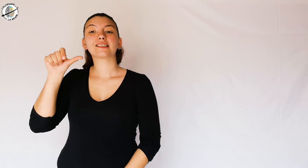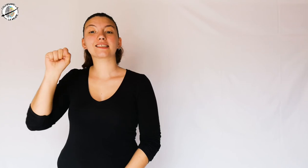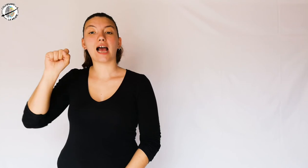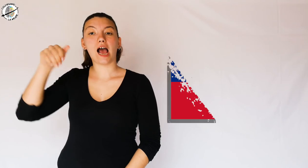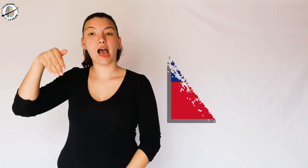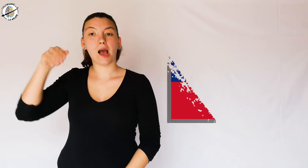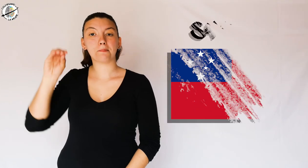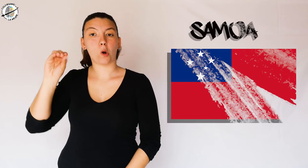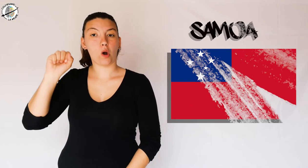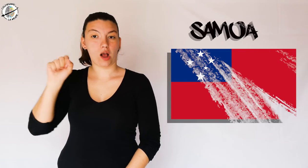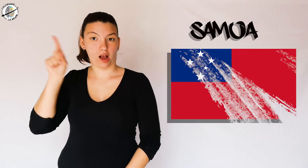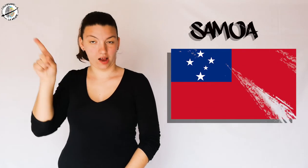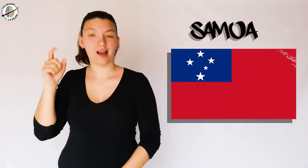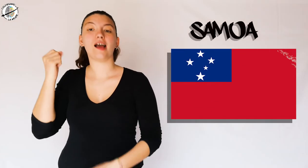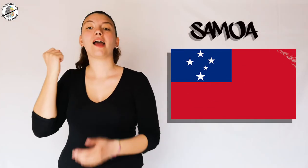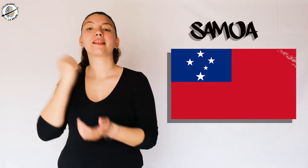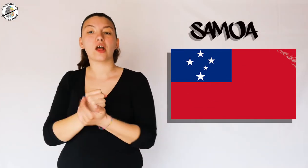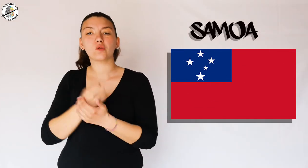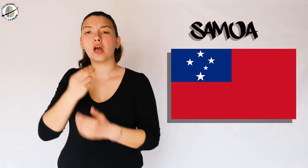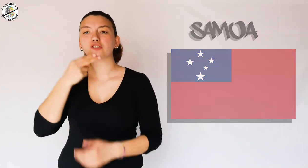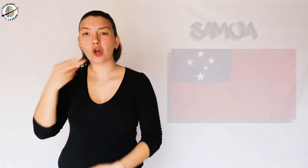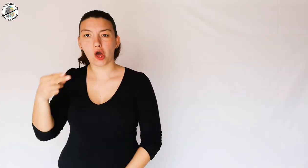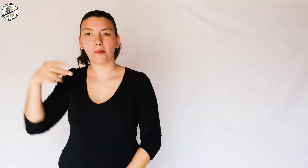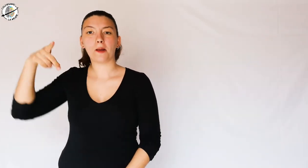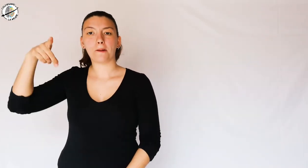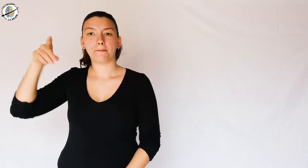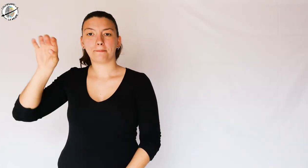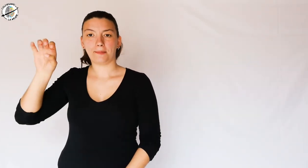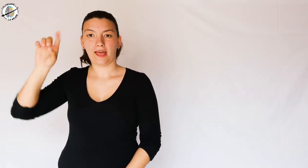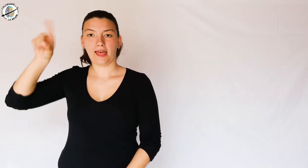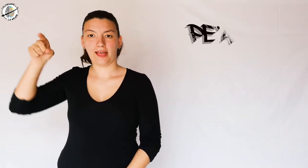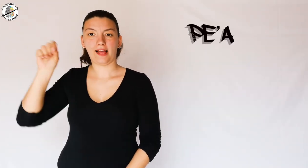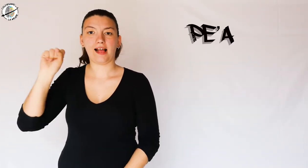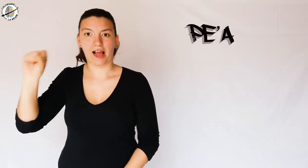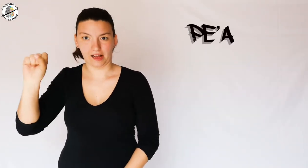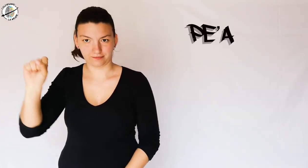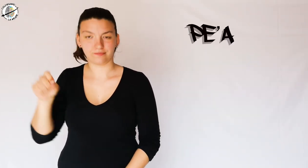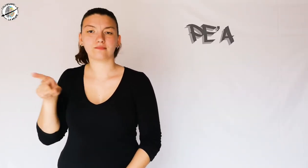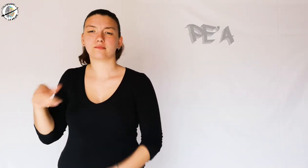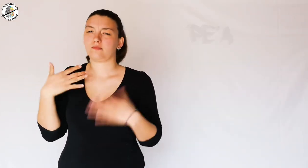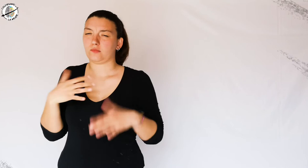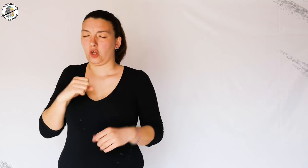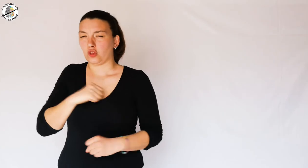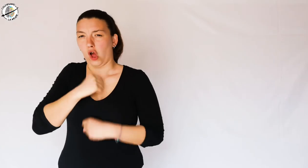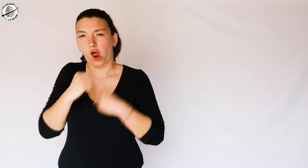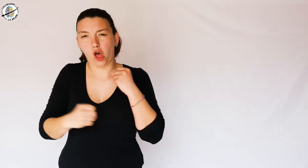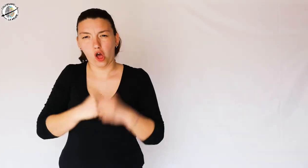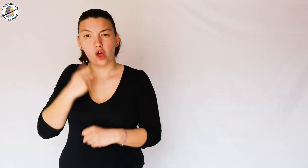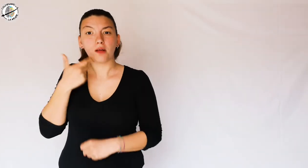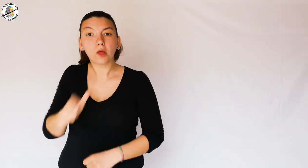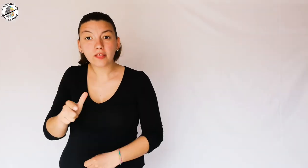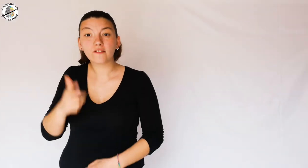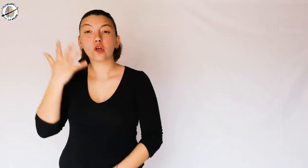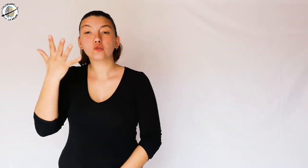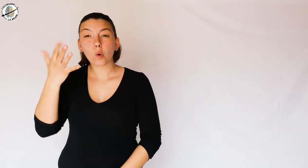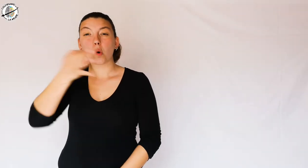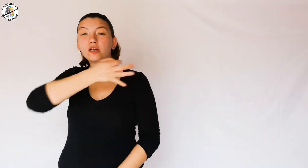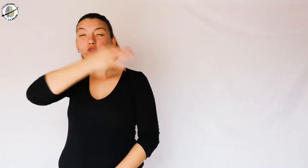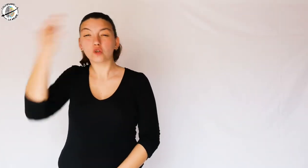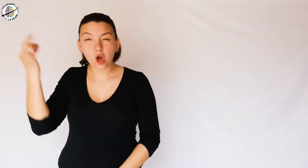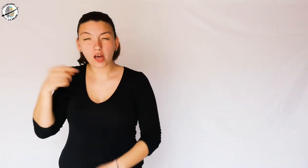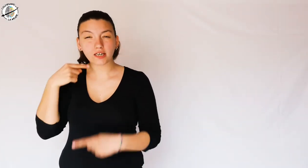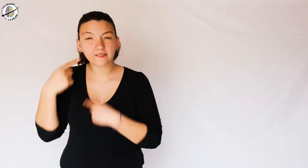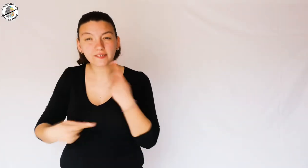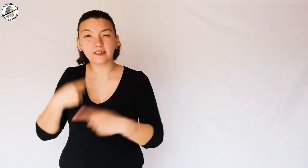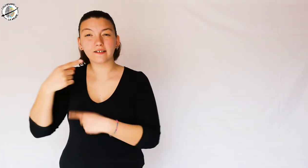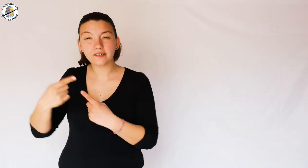In Samoa, the "pe'a" tattoo was painful because for 5 consecutive days